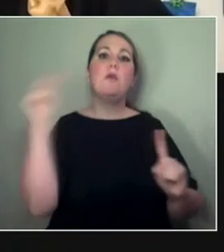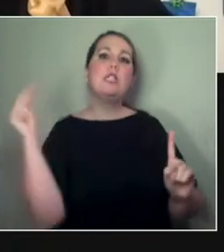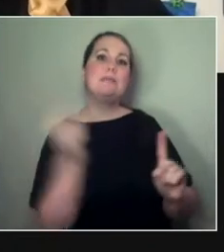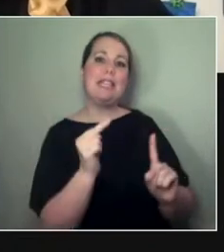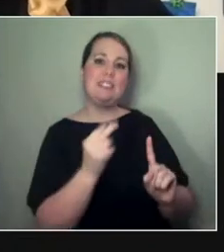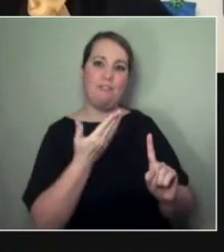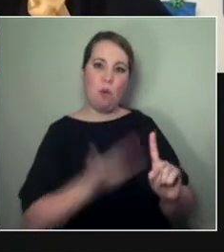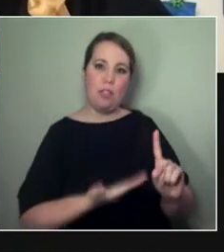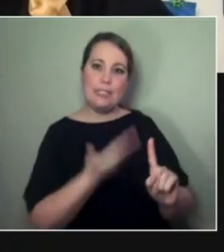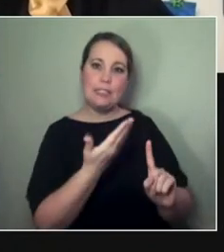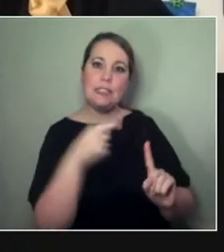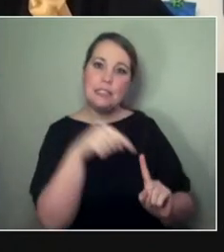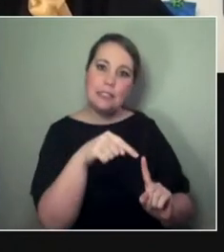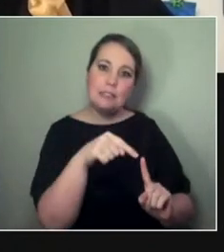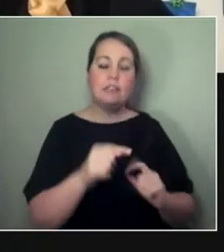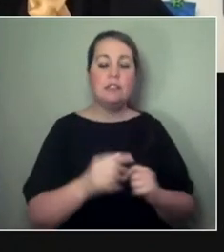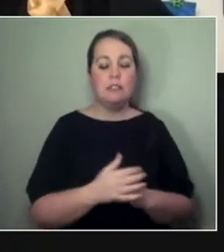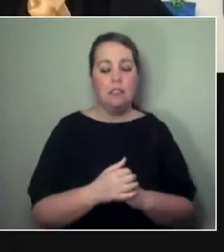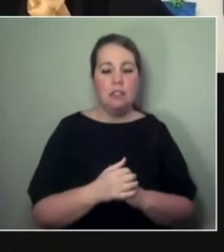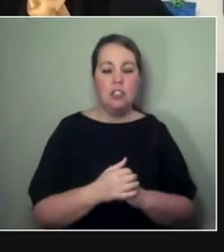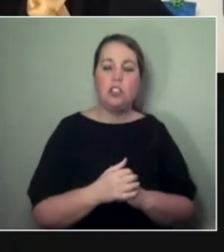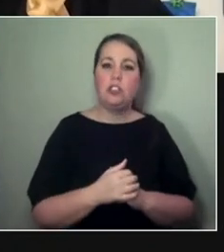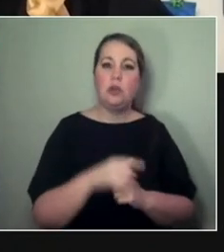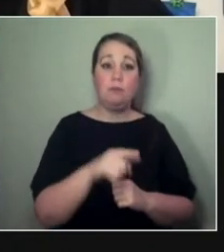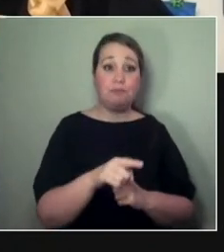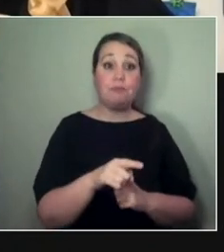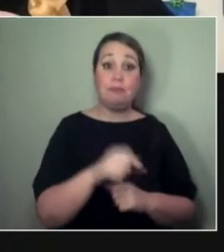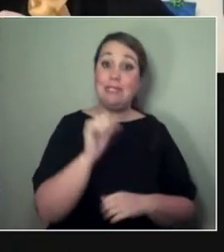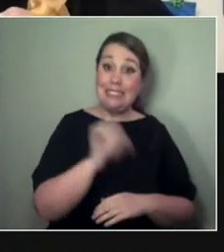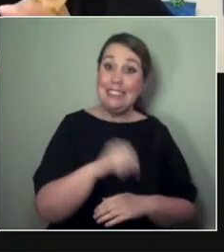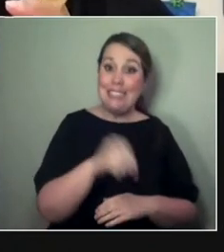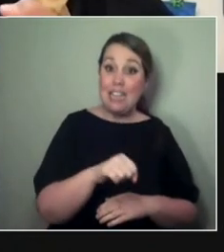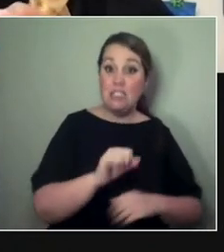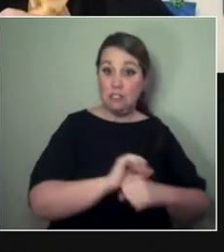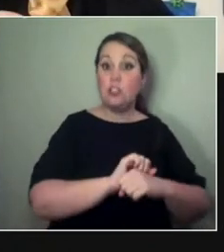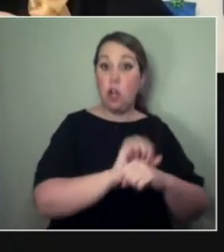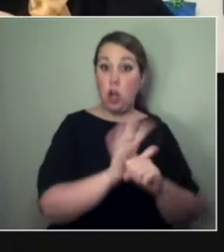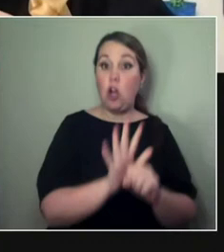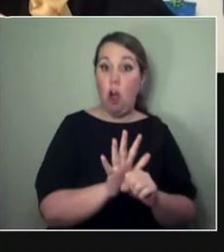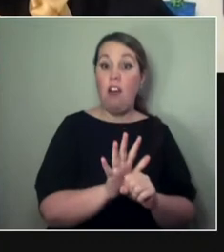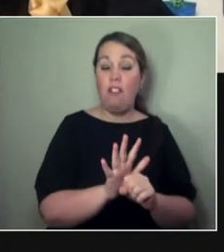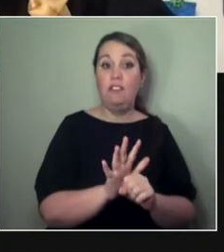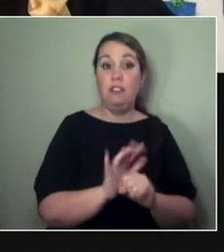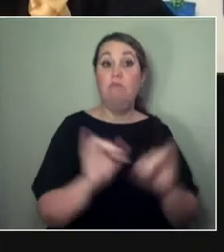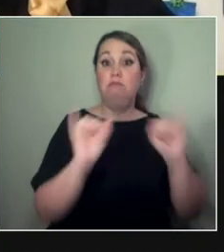the pressures of moving quickly now — moving so— Like, the existential crisis of, like,